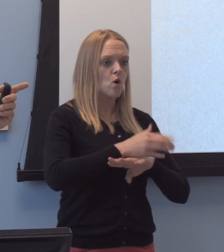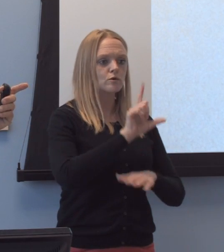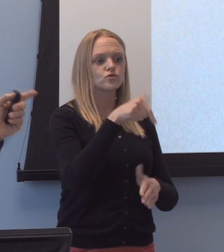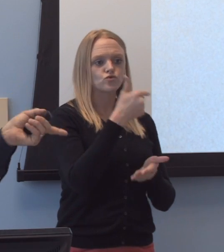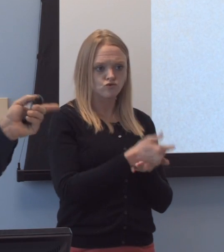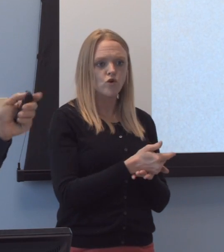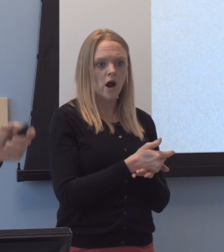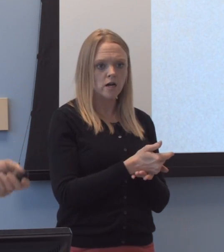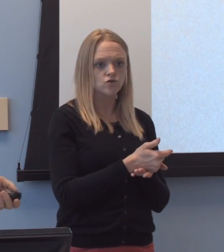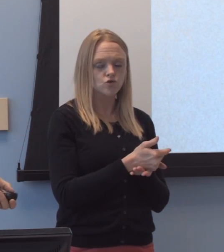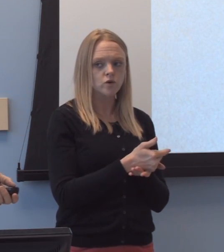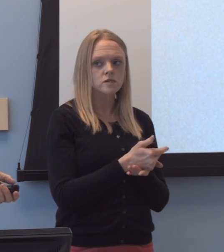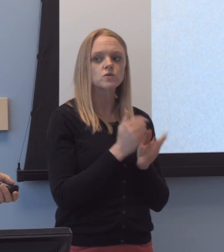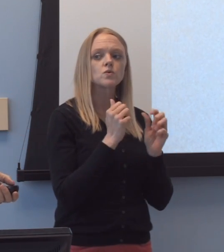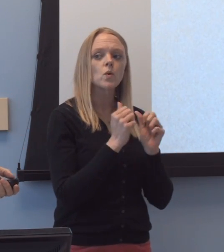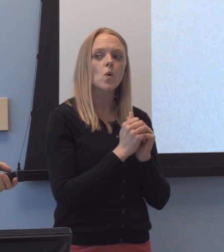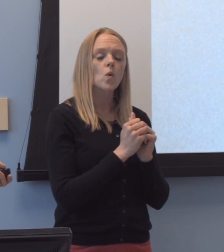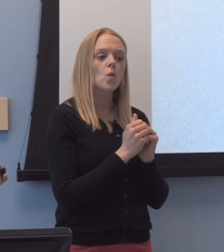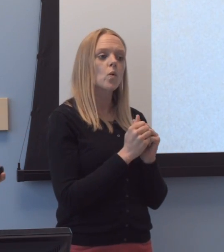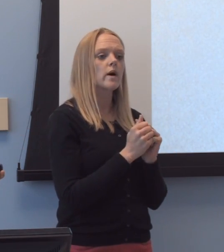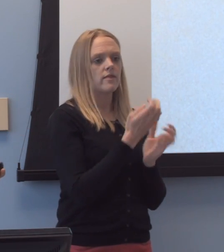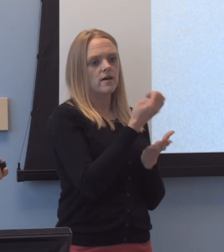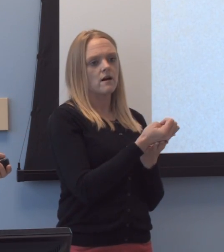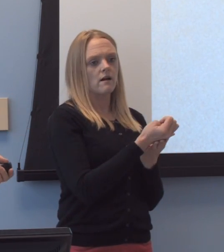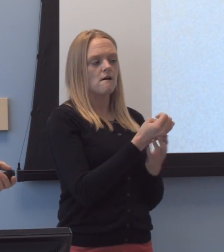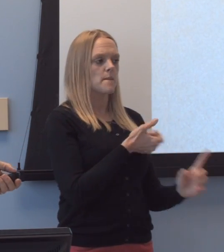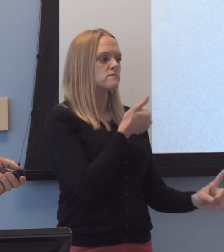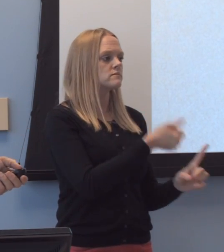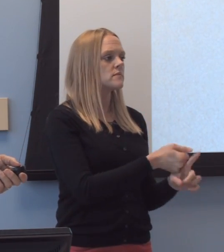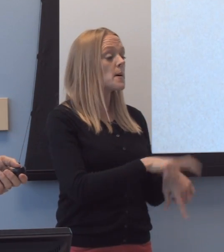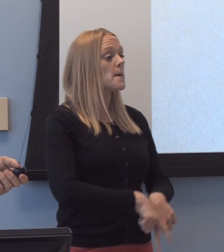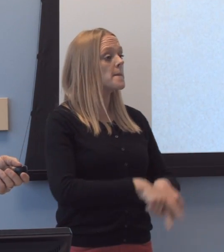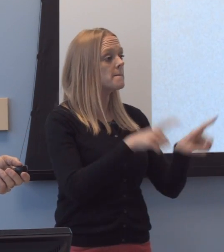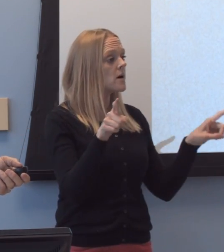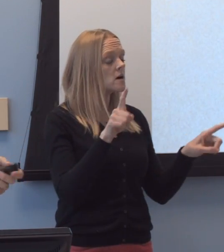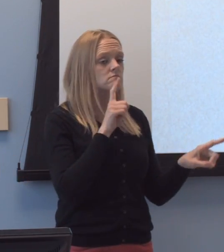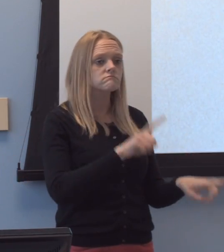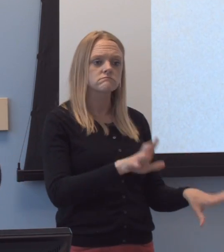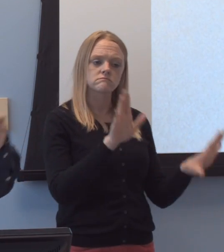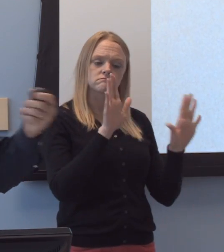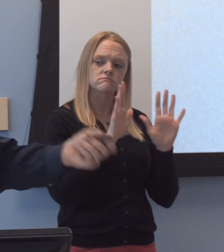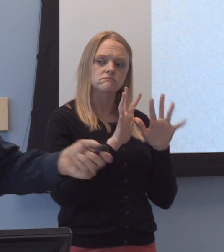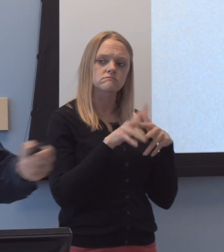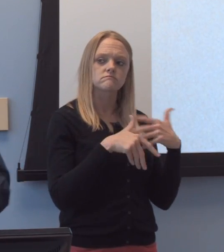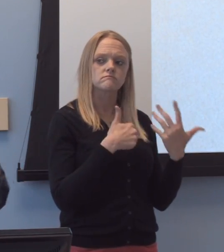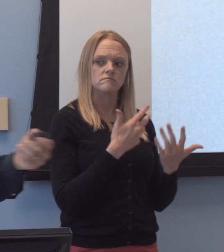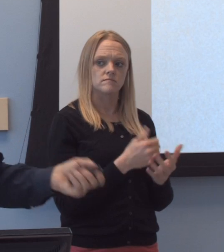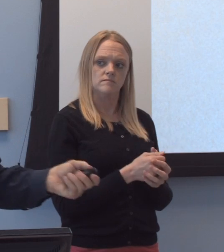uh, b-with the impact of the economy. But an extraordinary dif-i-i-i-differential